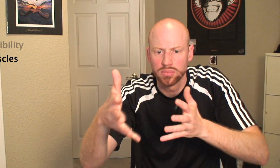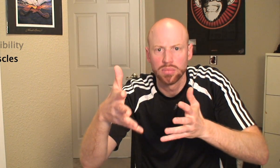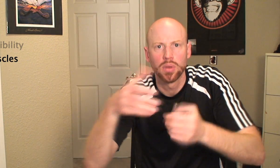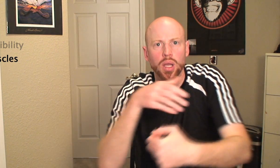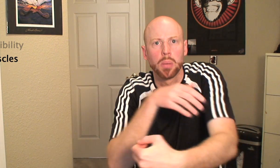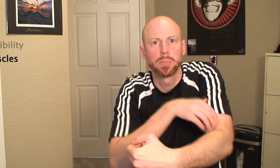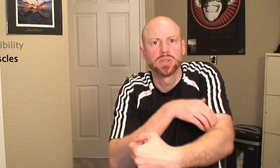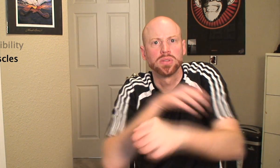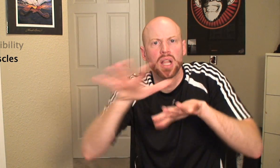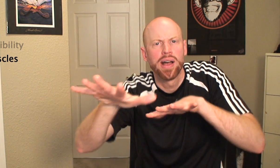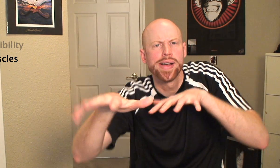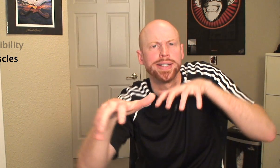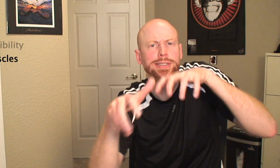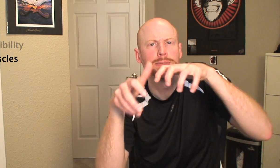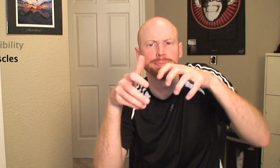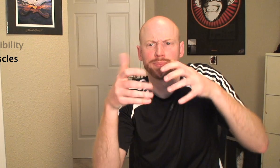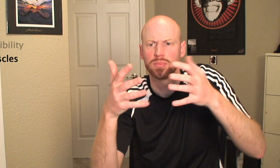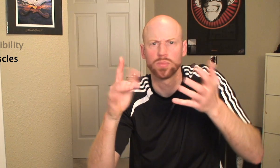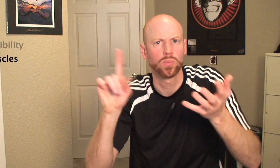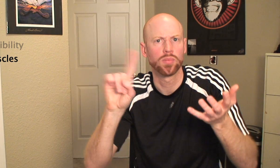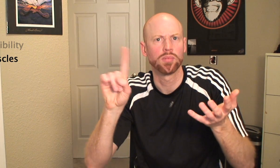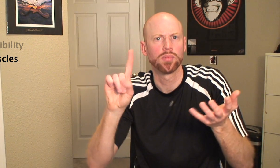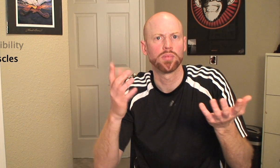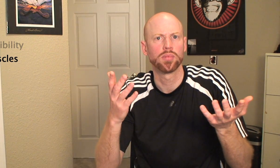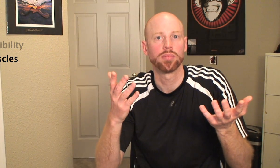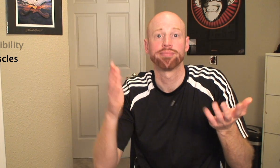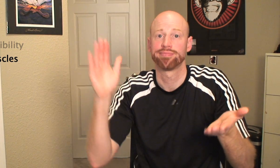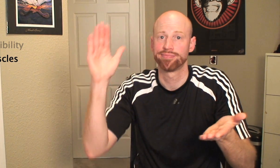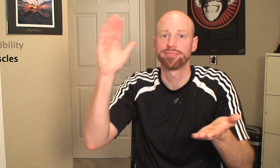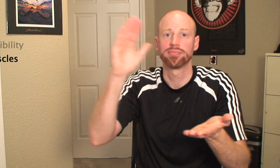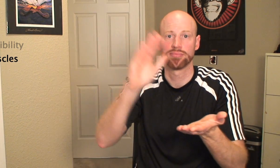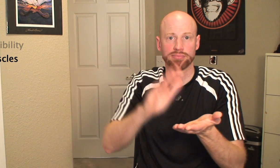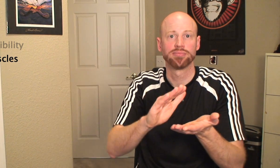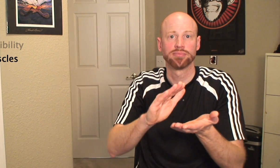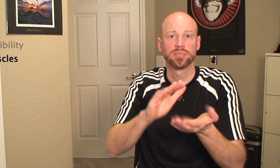As a result, the foot engages fewer muscles with each stride.